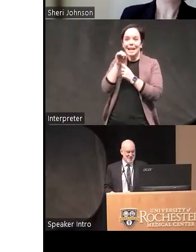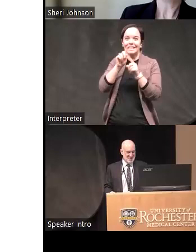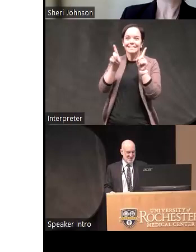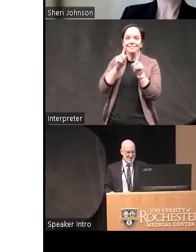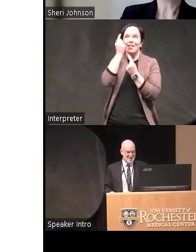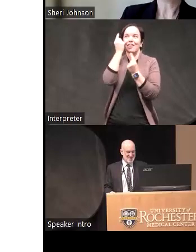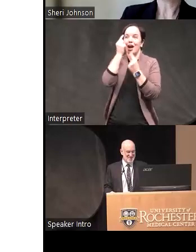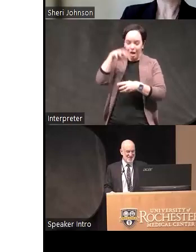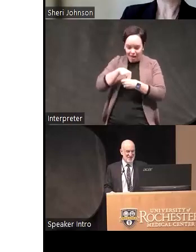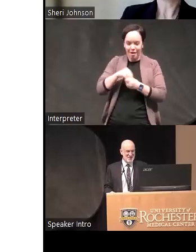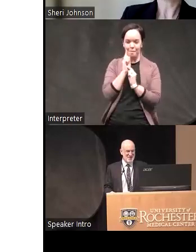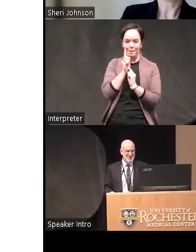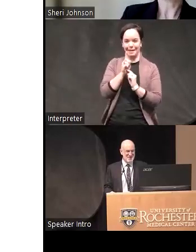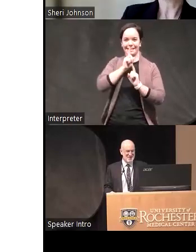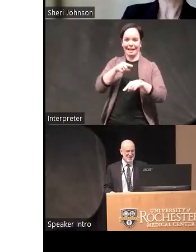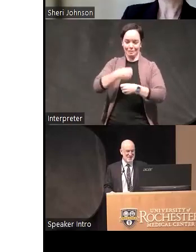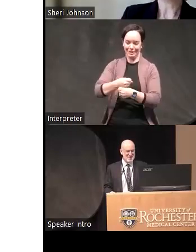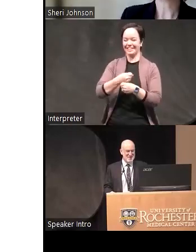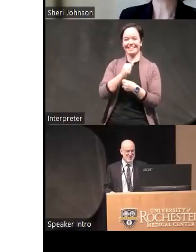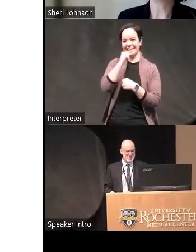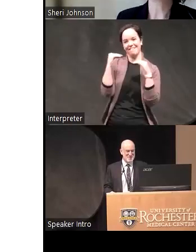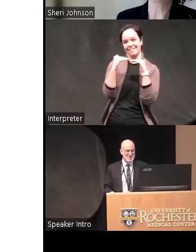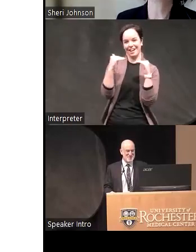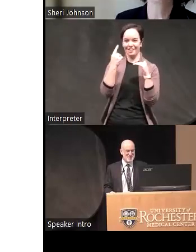that's not fair to uh to the poor person asking the question so